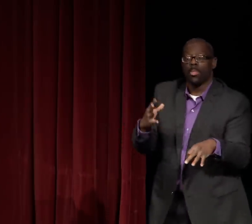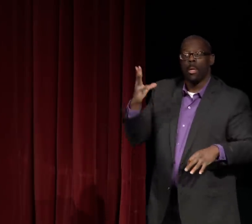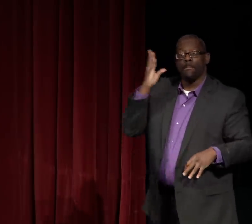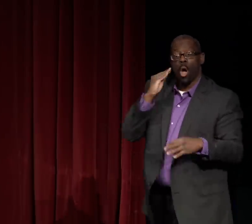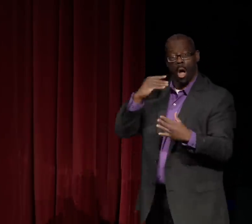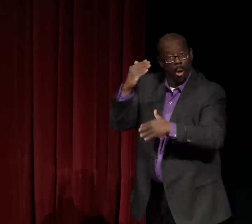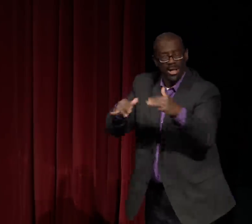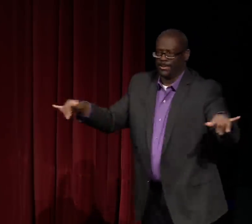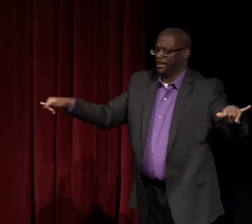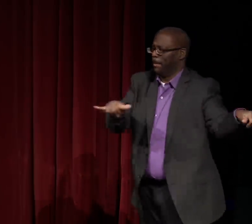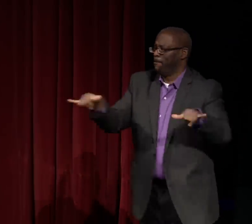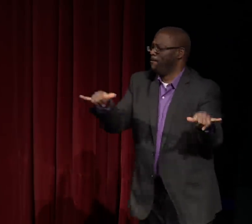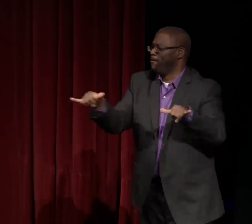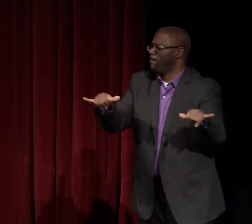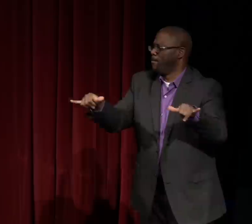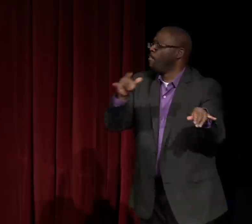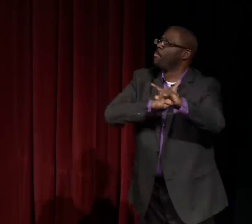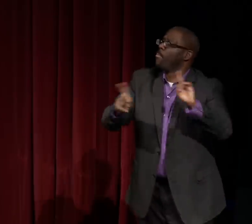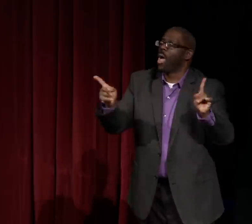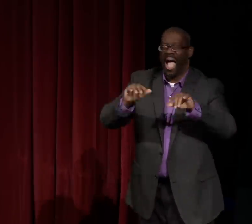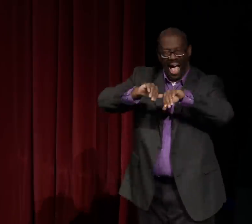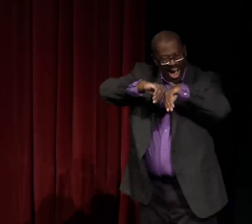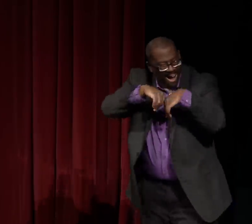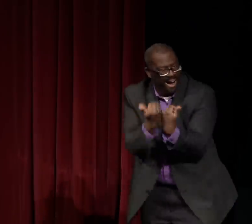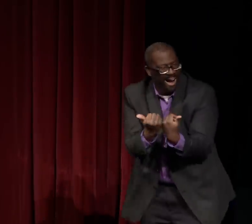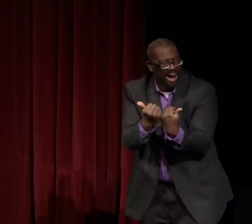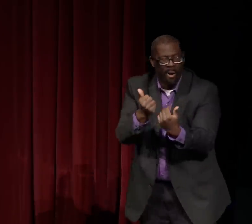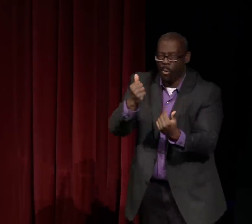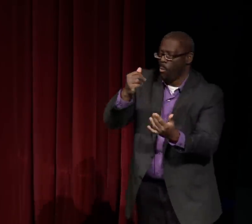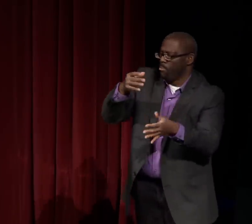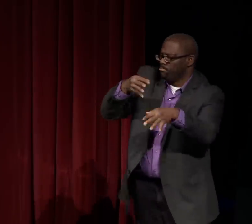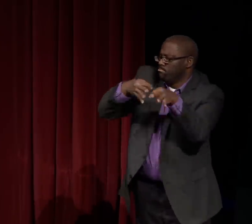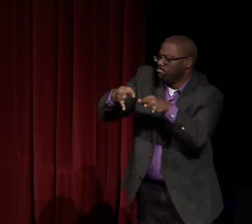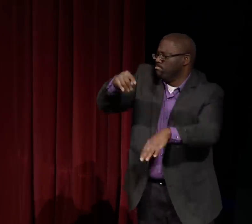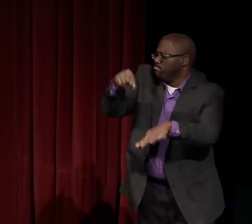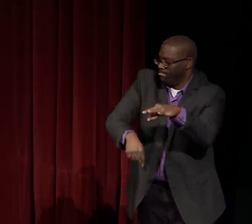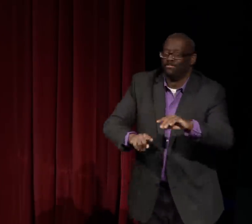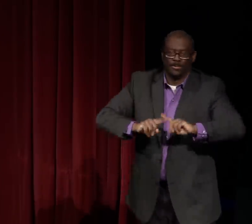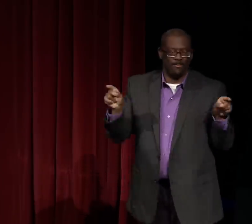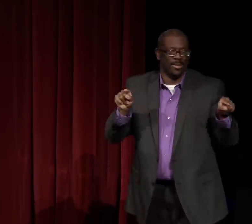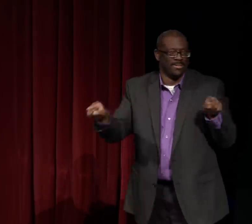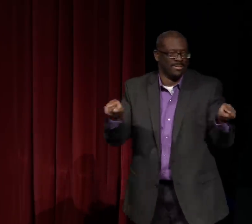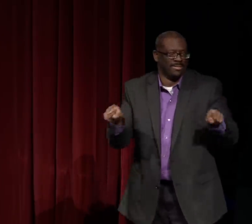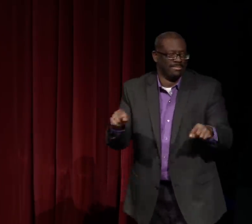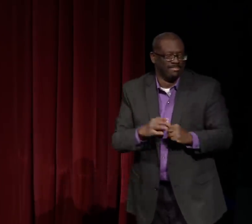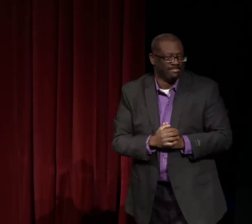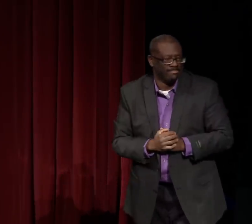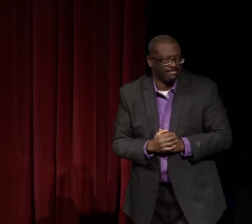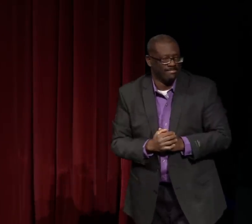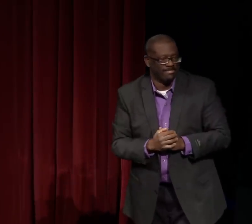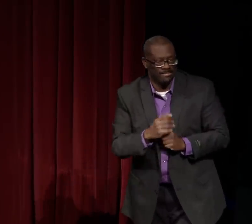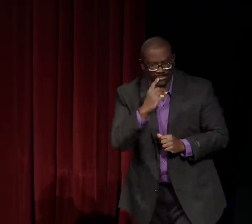and through her life she's still working with it and figuring out how to break through that and transform,